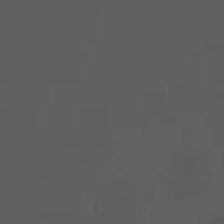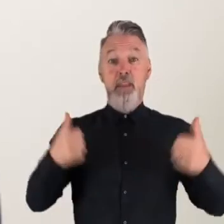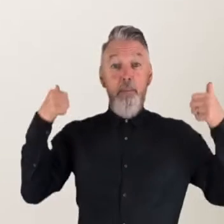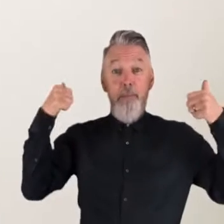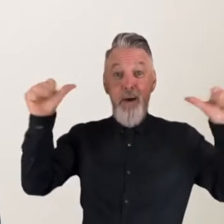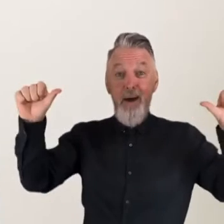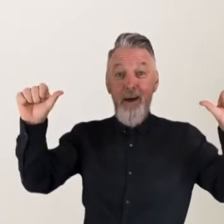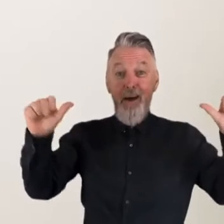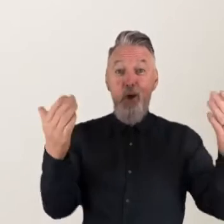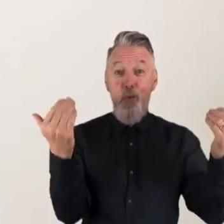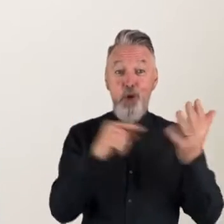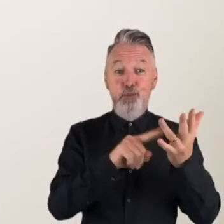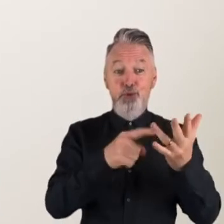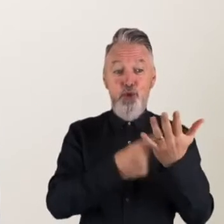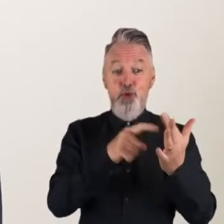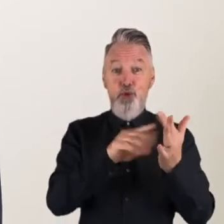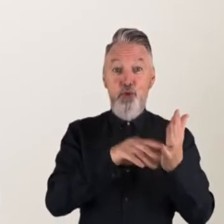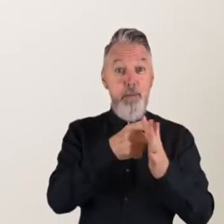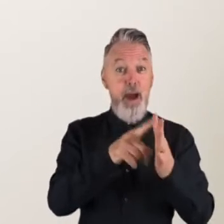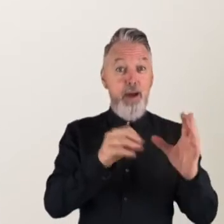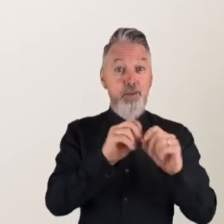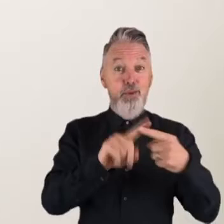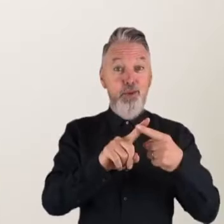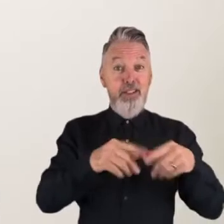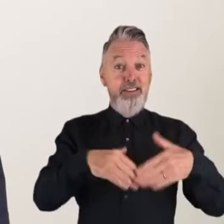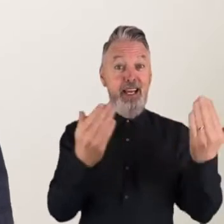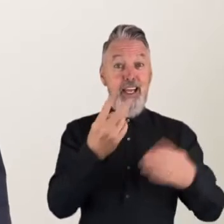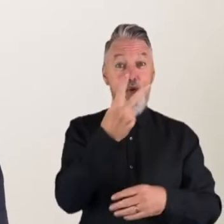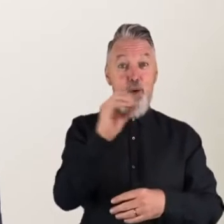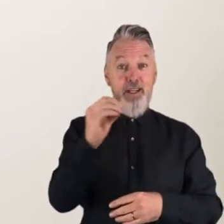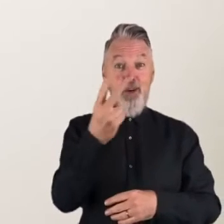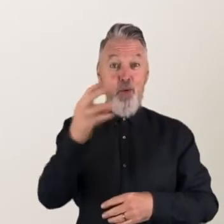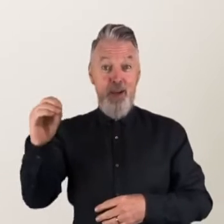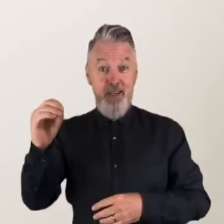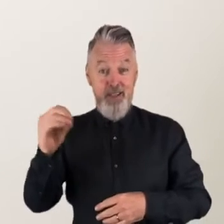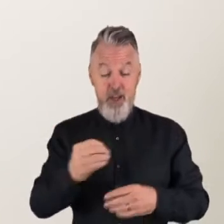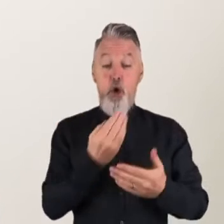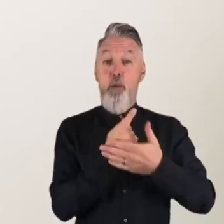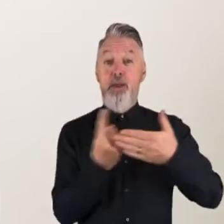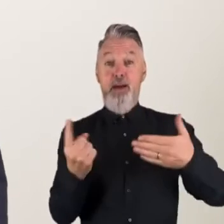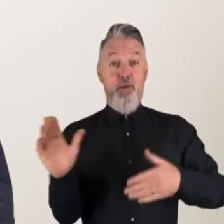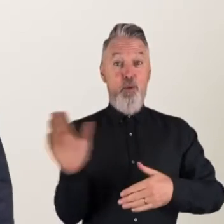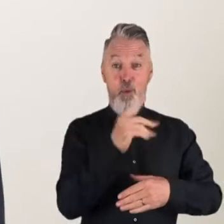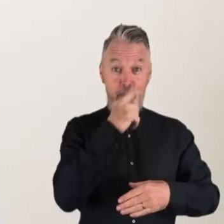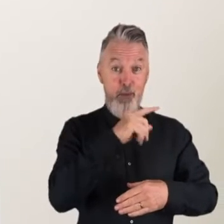Welcome to Remarkable Demo Day 2020. On behalf of everyone at Cerebral Palsy Alliance, thank you for joining us.